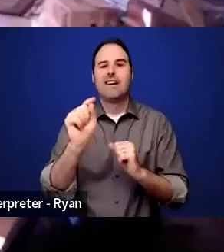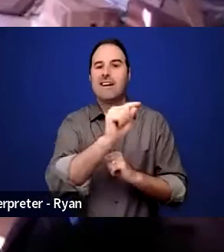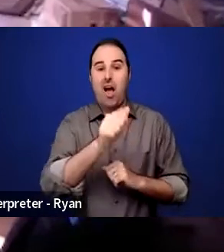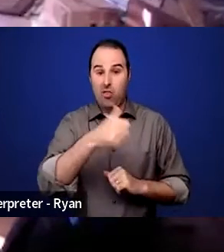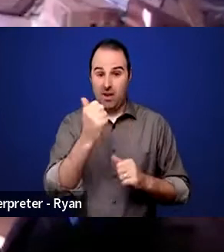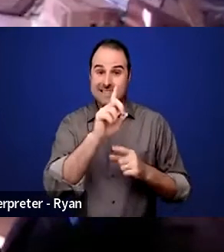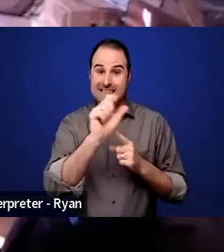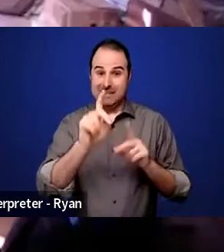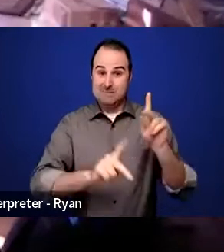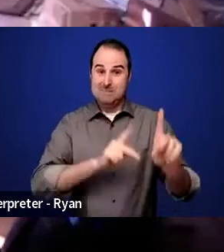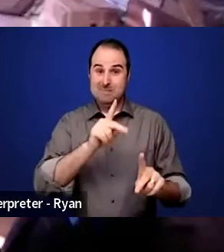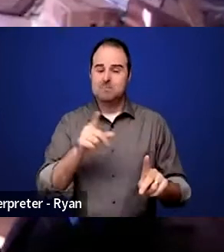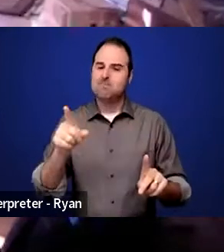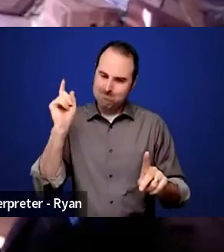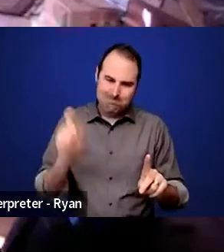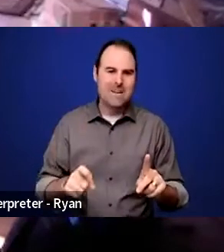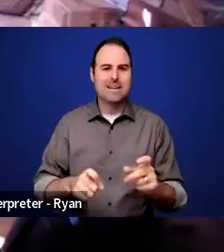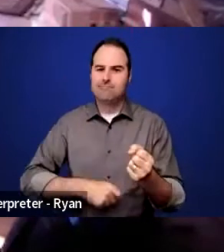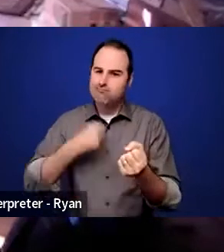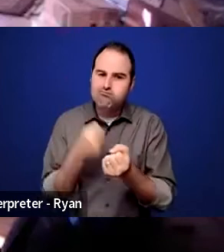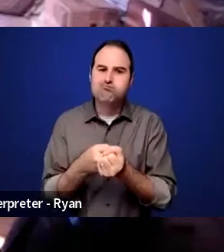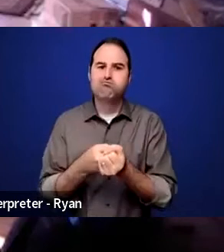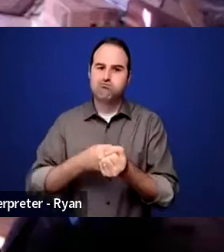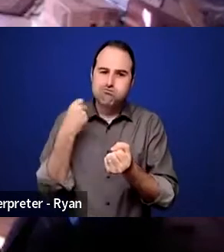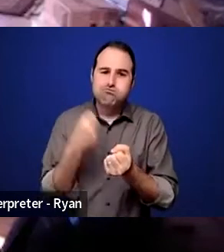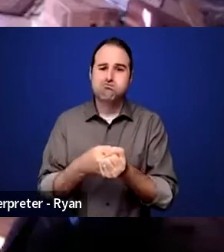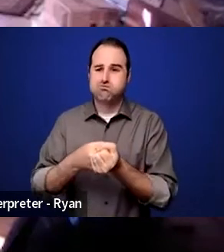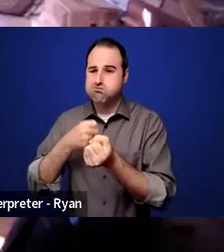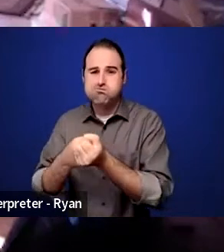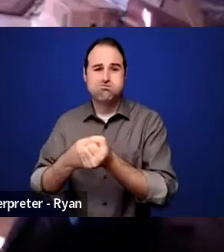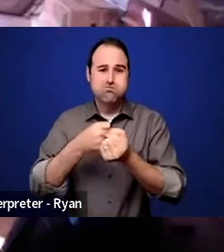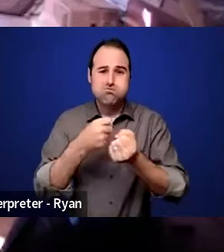had to play an advocacy role due to continuous discrimination.